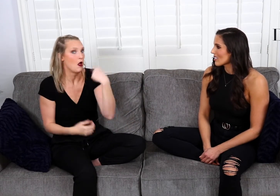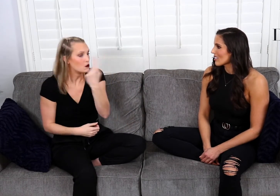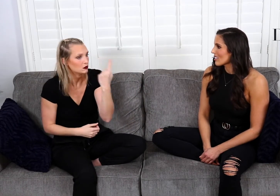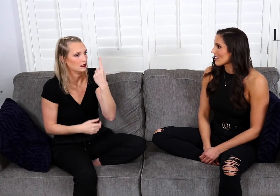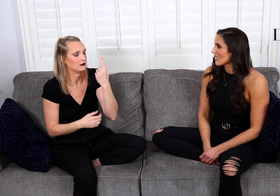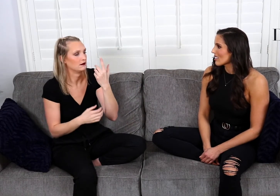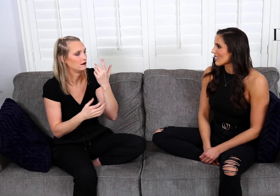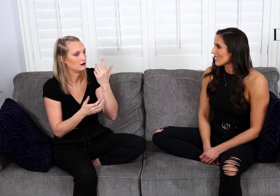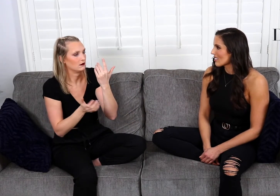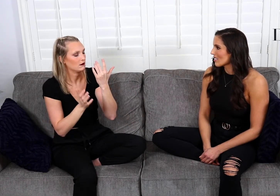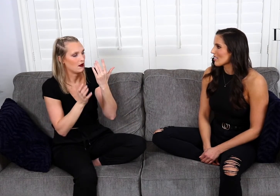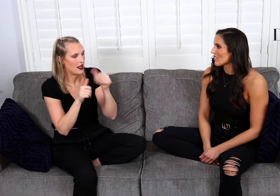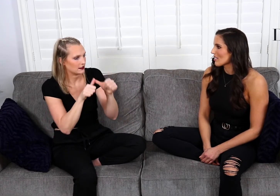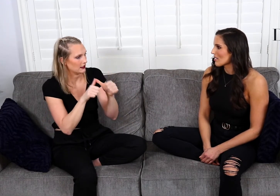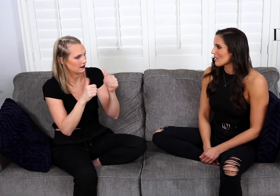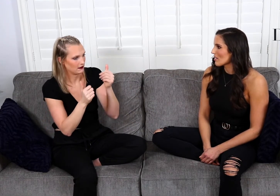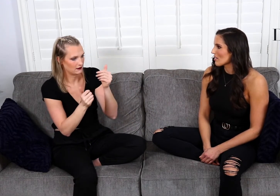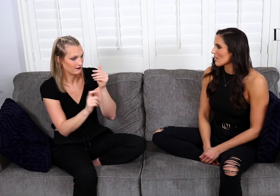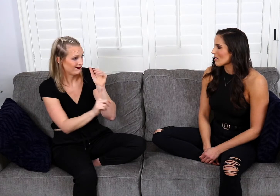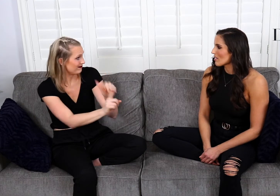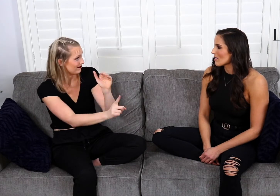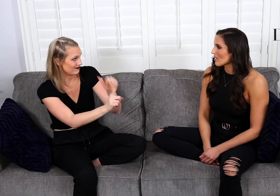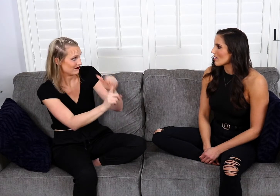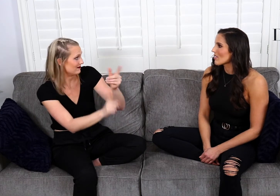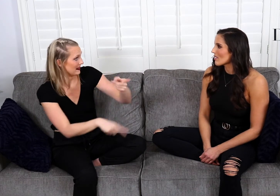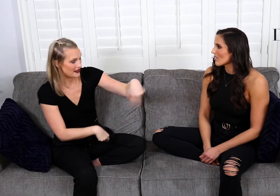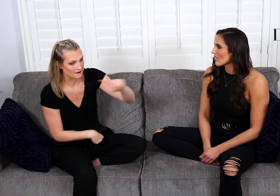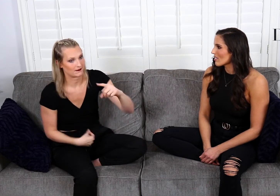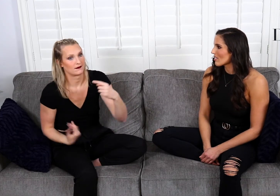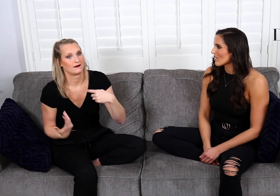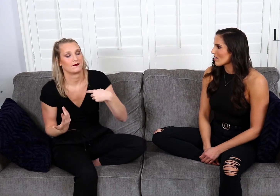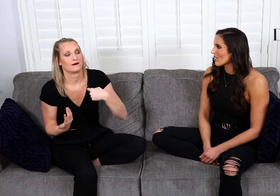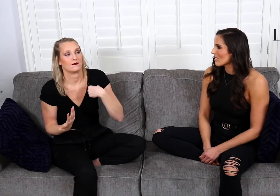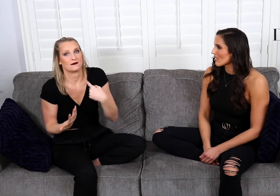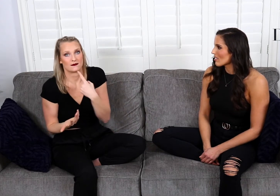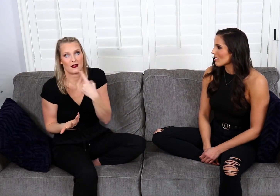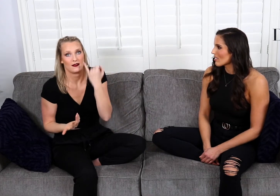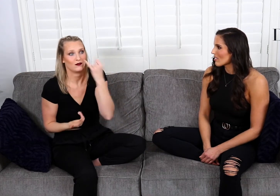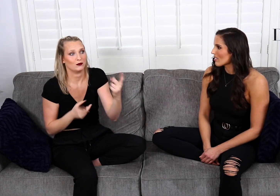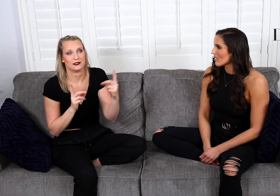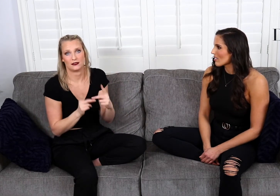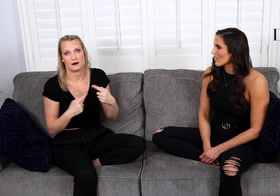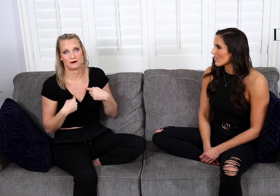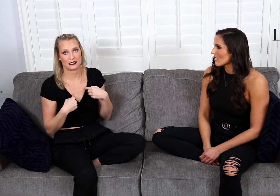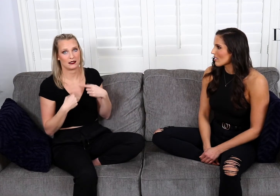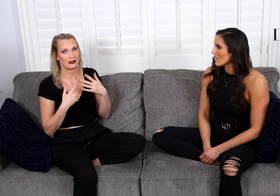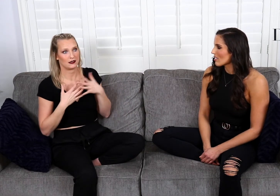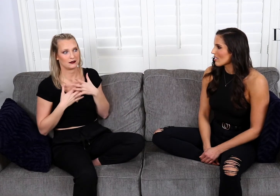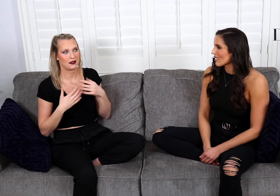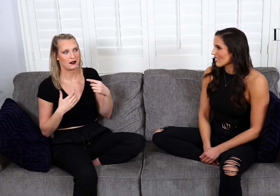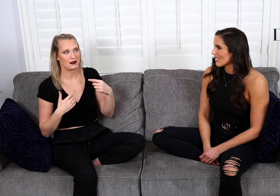One thing that I always constantly remind them of is, if you're going to date me,